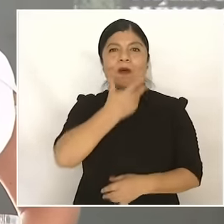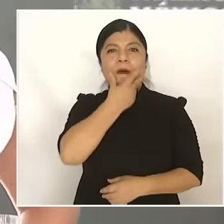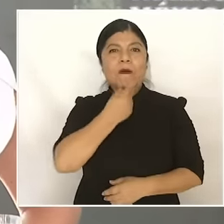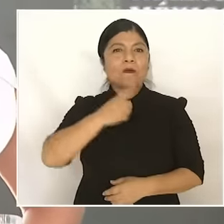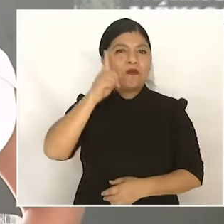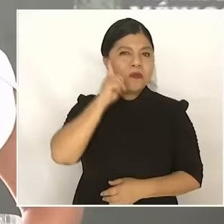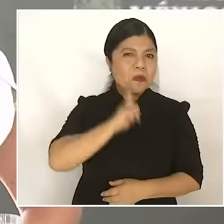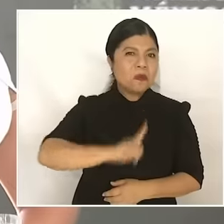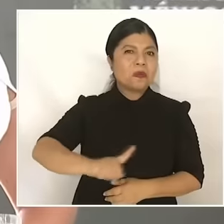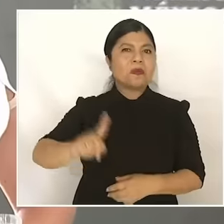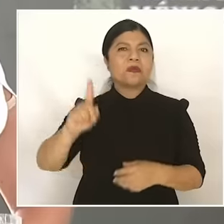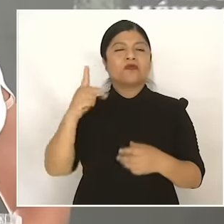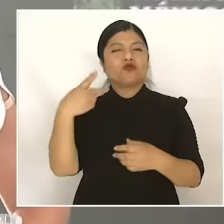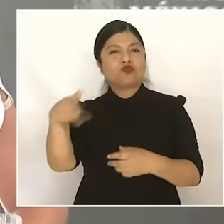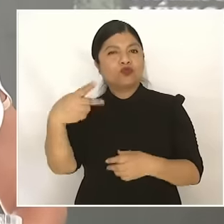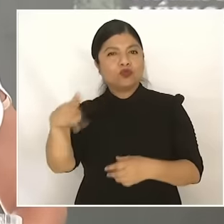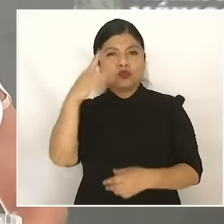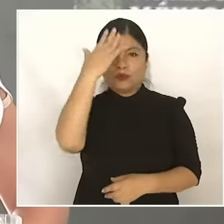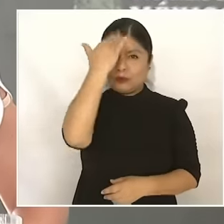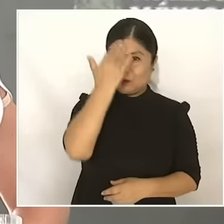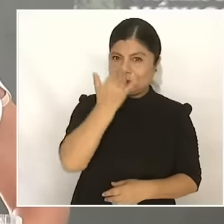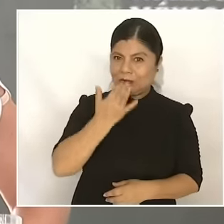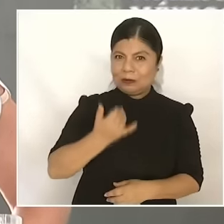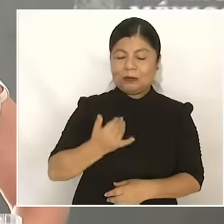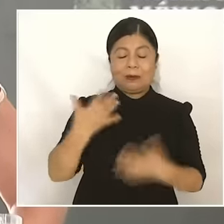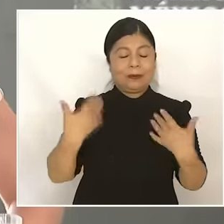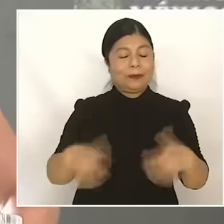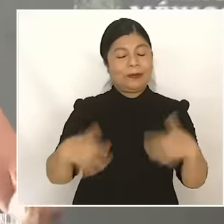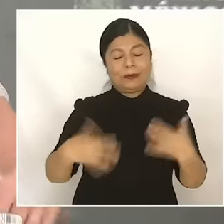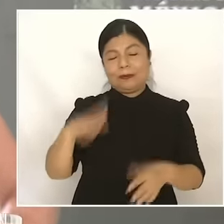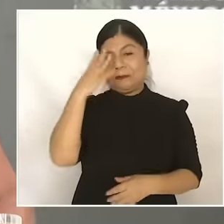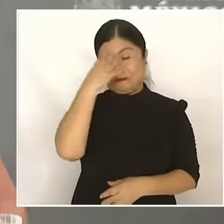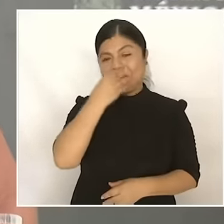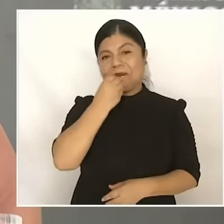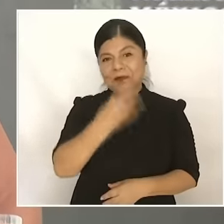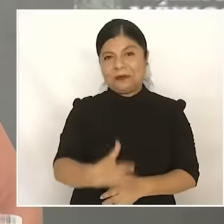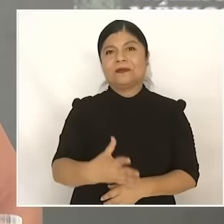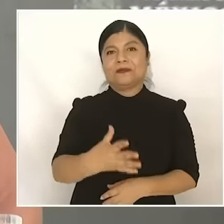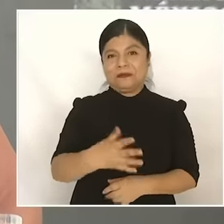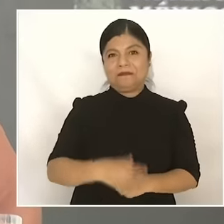It is something essential of Mexican humanism Today I come to commit myself to you that I am not